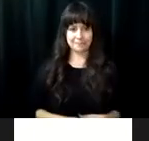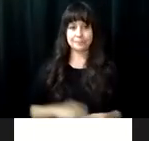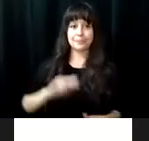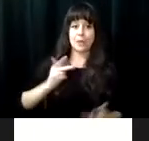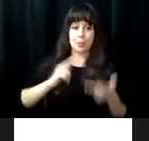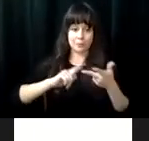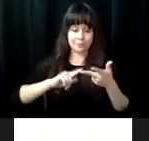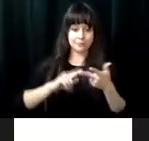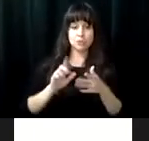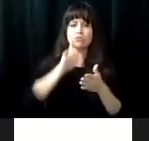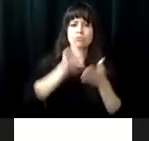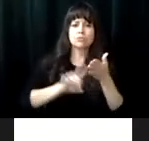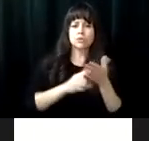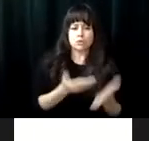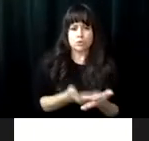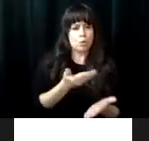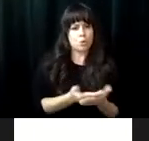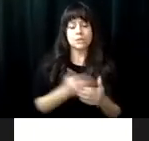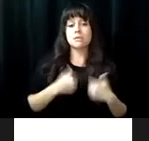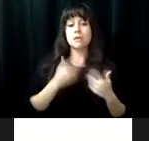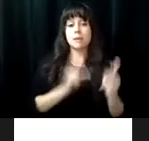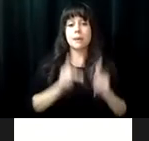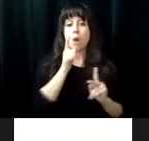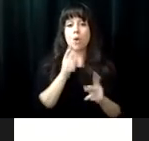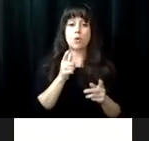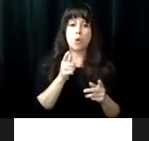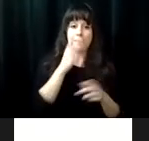dance, and etiquette and networking training. Three,